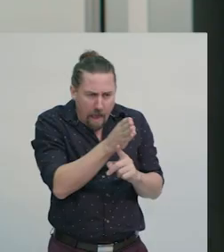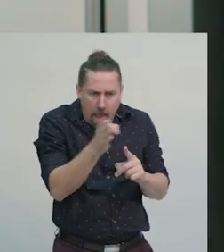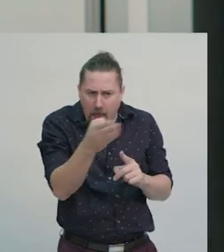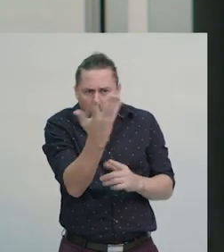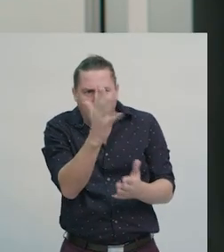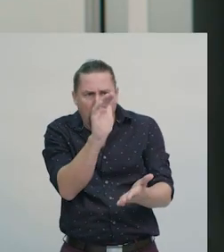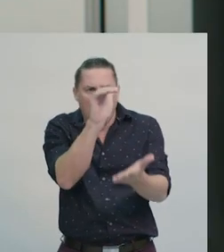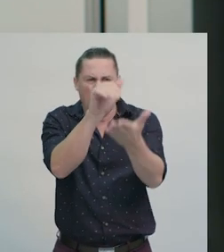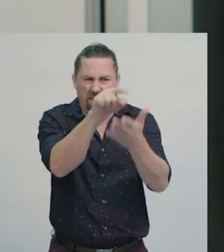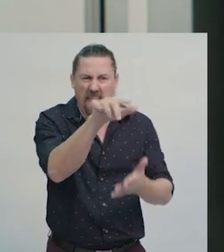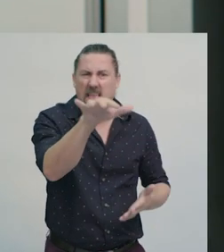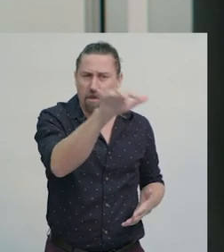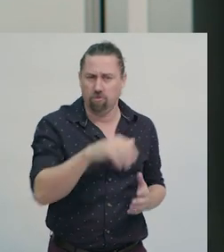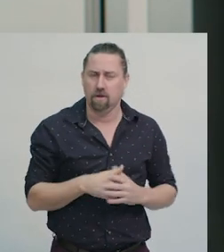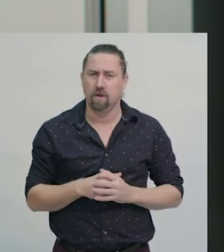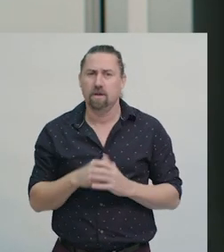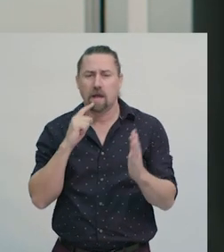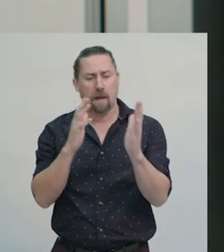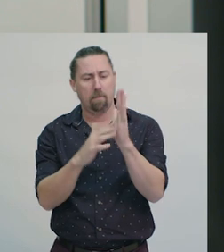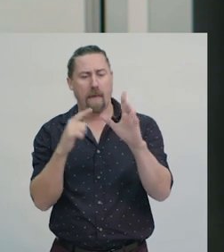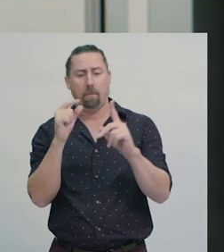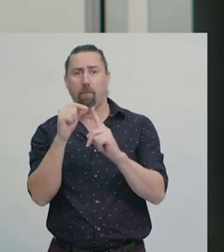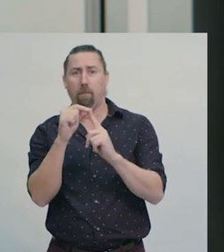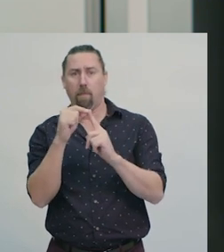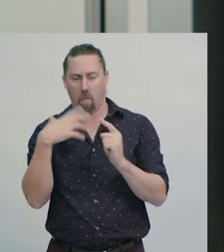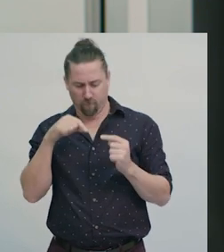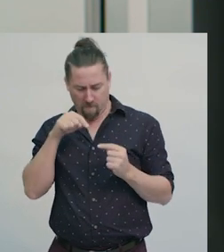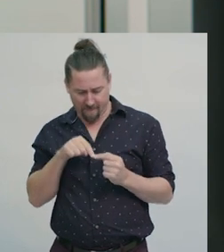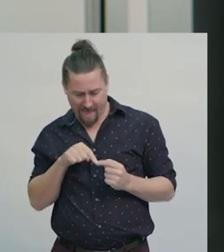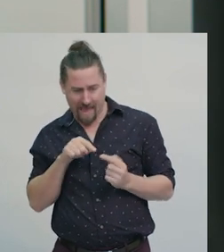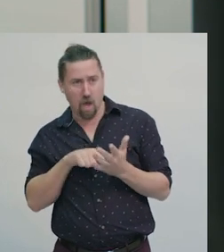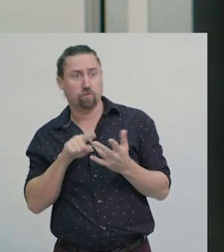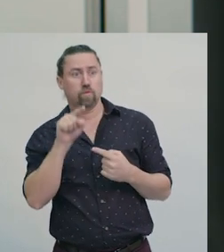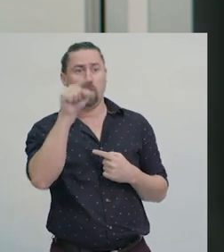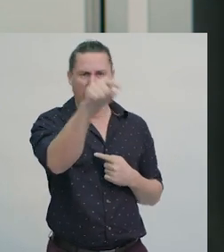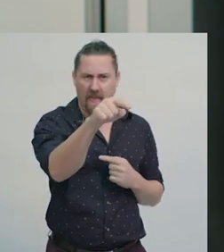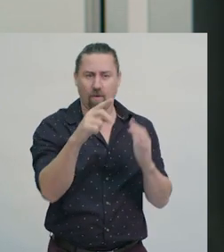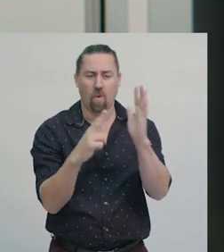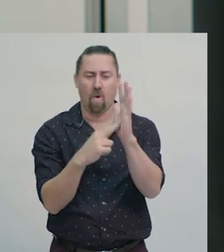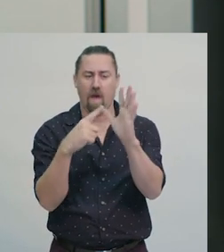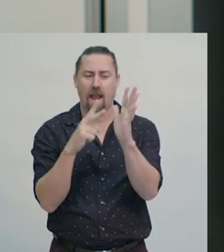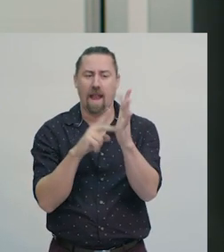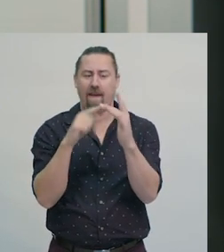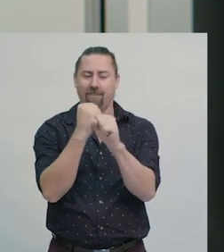When we use a map to find a pathway from one place to another, it is called ‘navigation’.